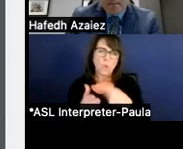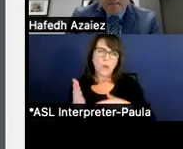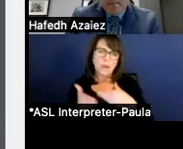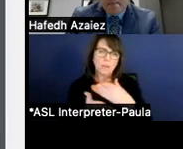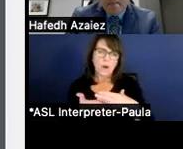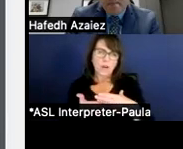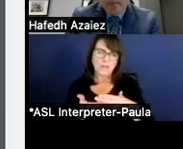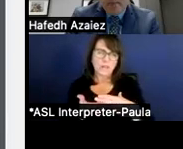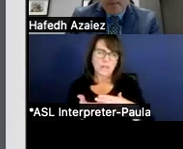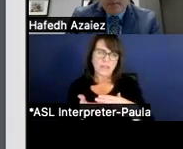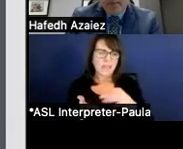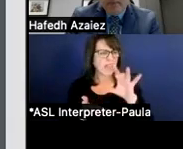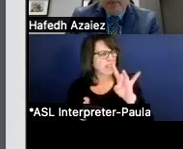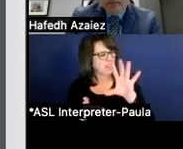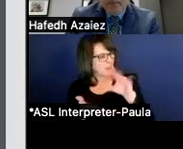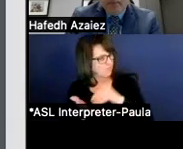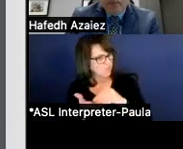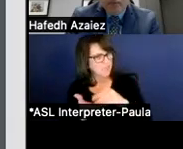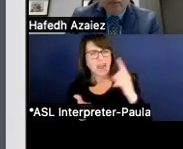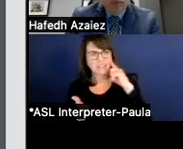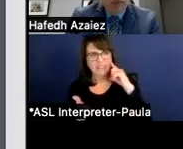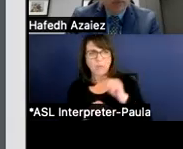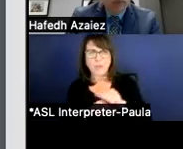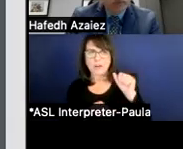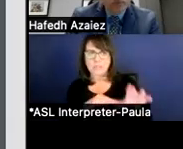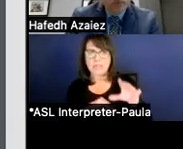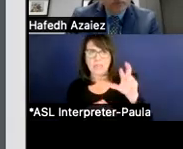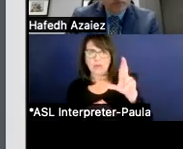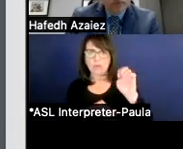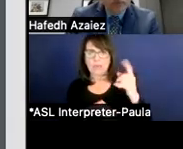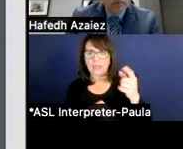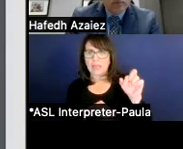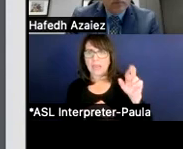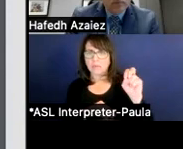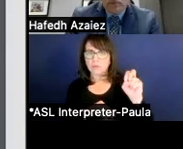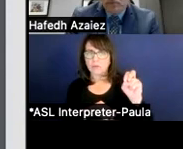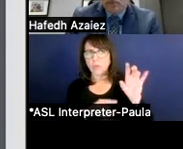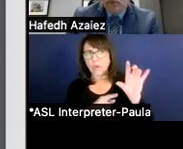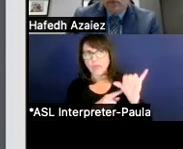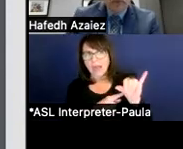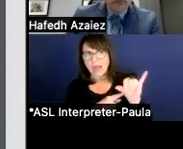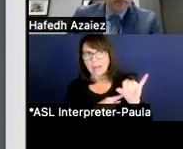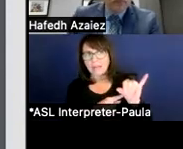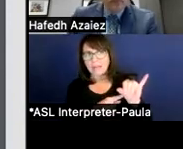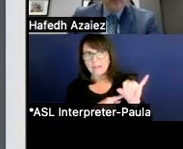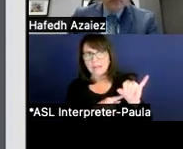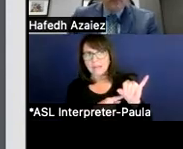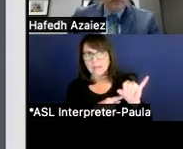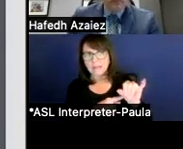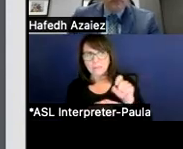I think it was 85 million that we're sending for recapture. Will that go to school choice vouchers